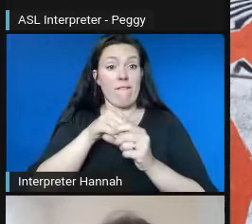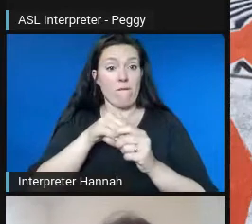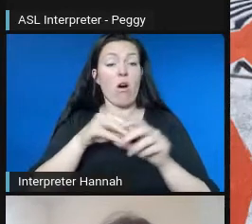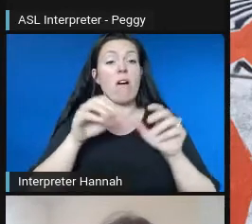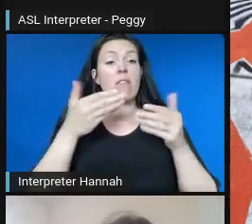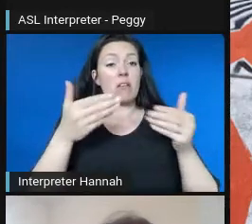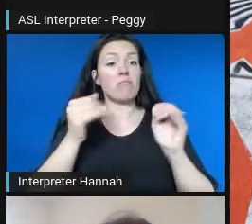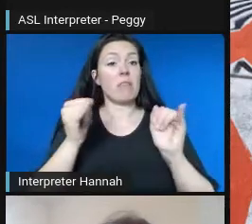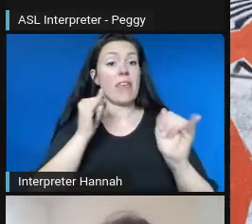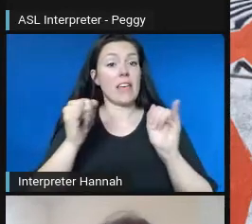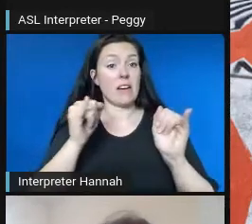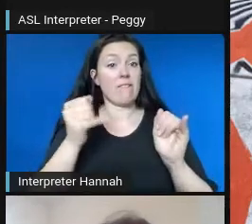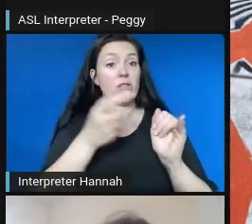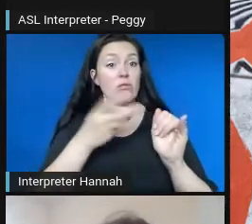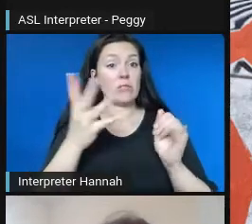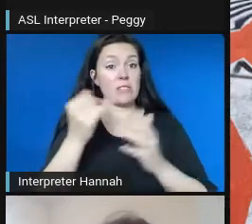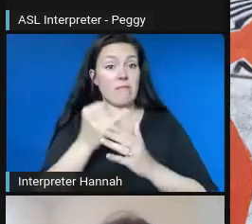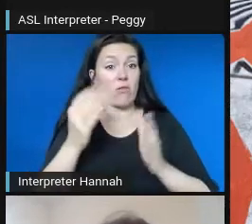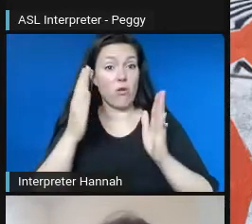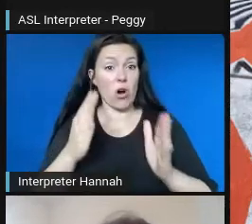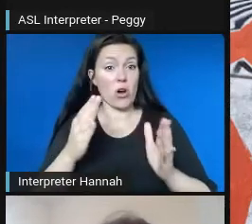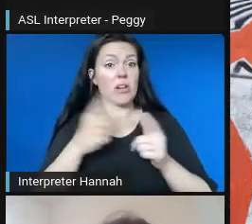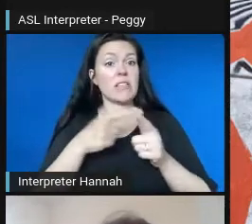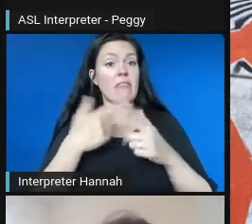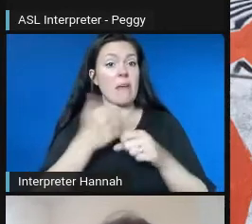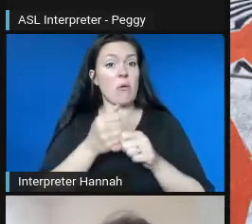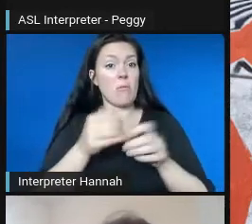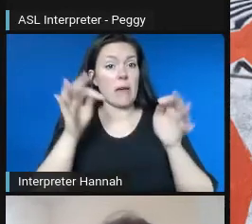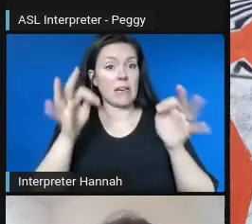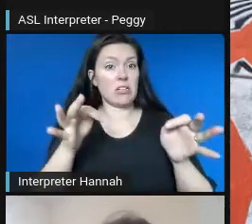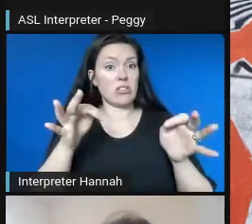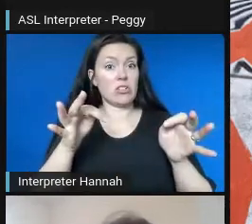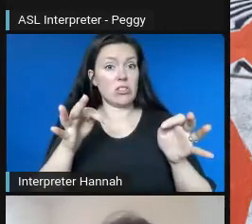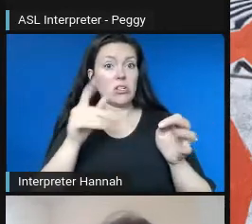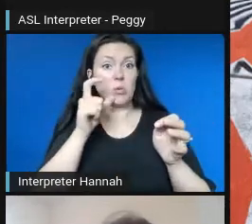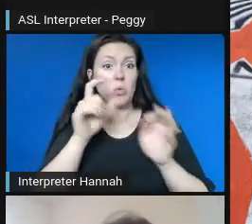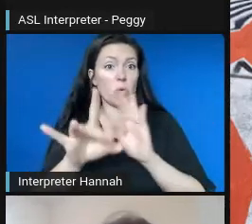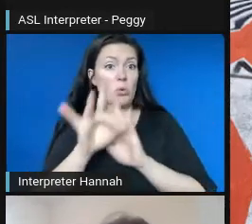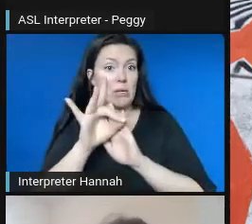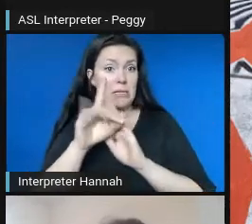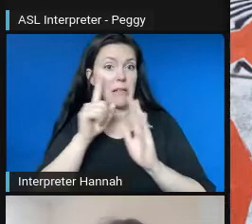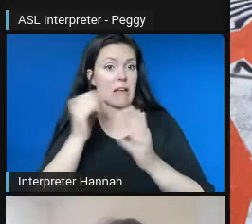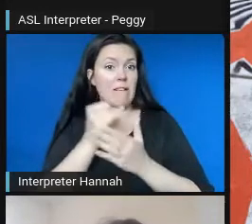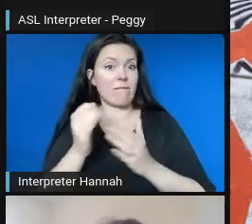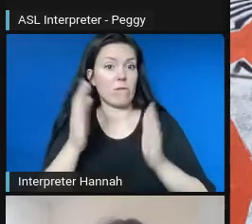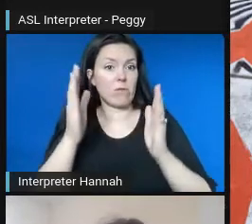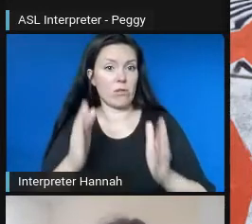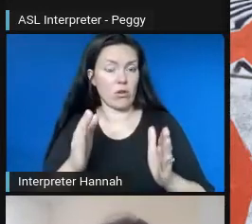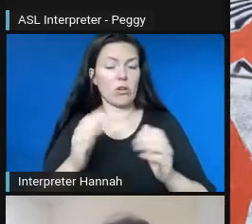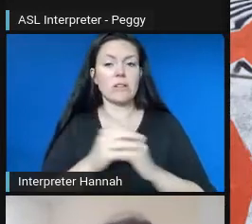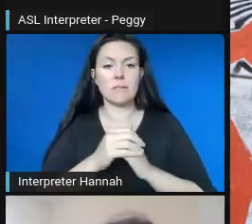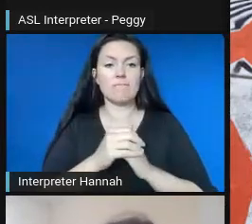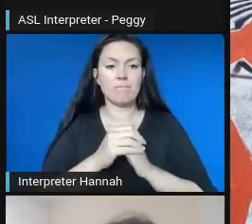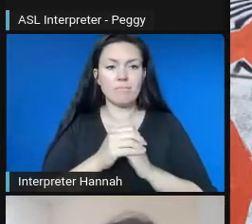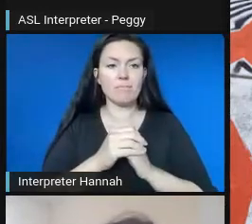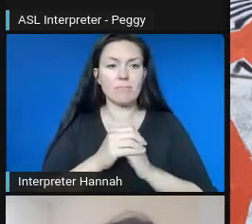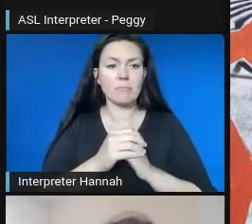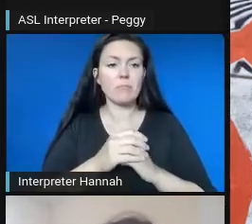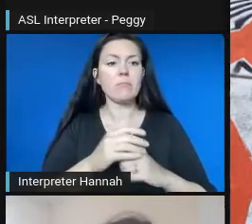they selected the final artists to bring on board. So we helped to find those artists initially. And so I will say if anything, that was kind of a key